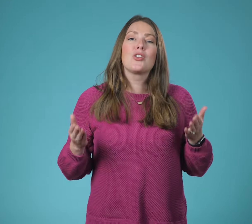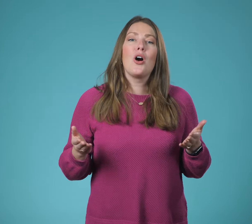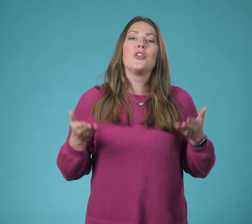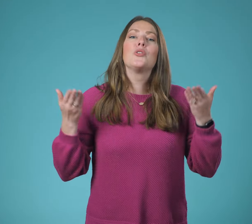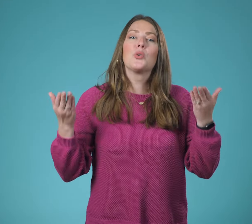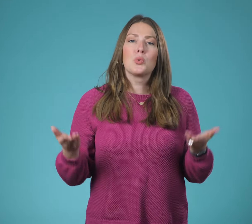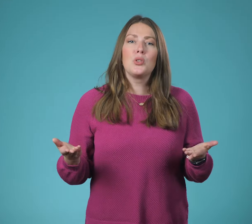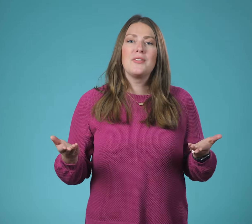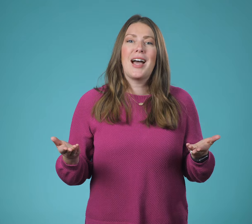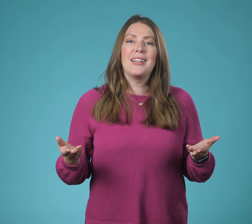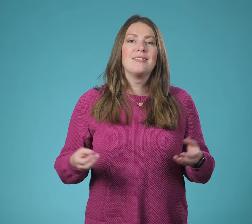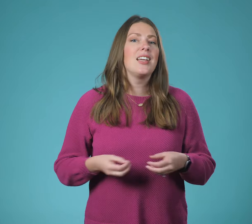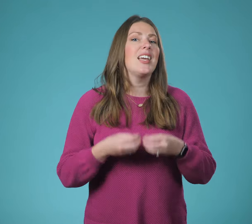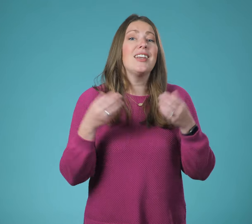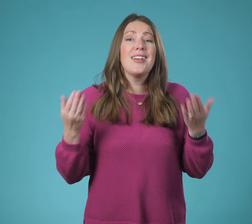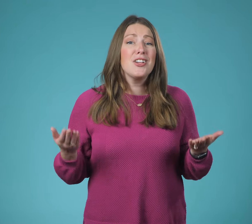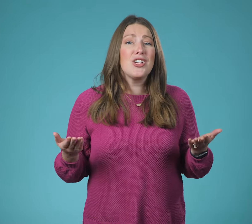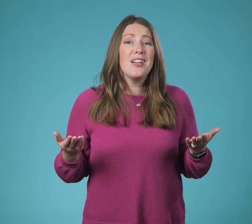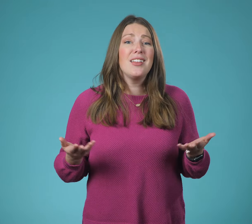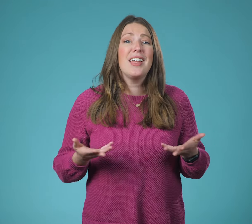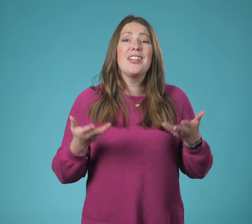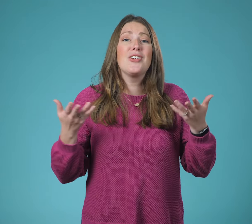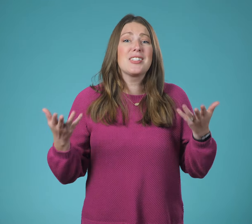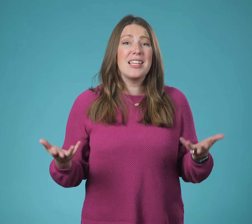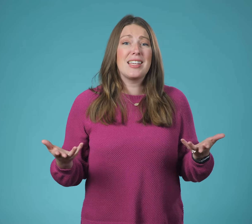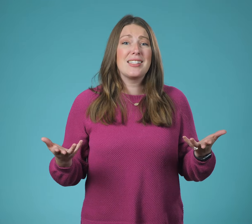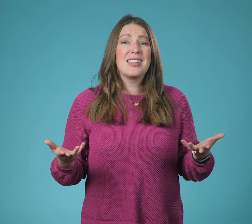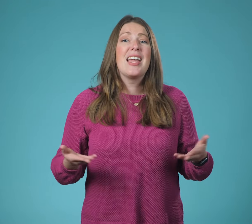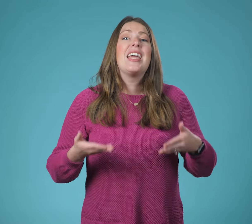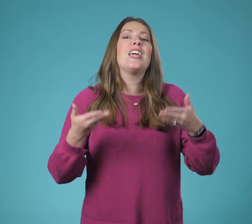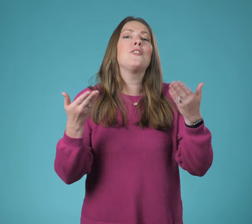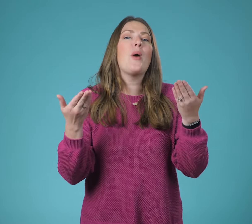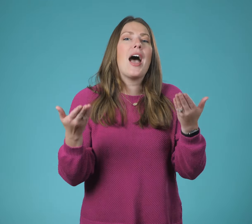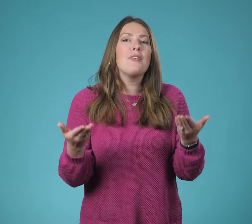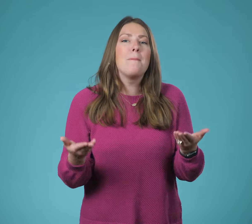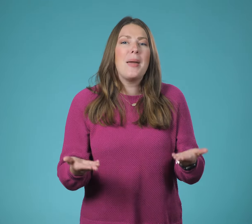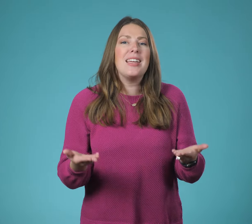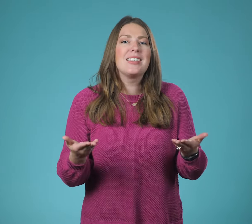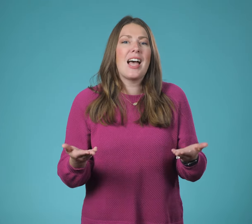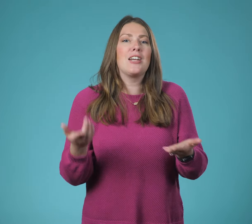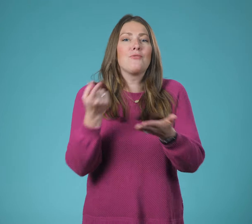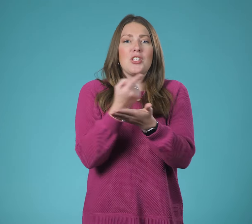called the rule of nine in a nutshell it looks like this if you have a base sign for the